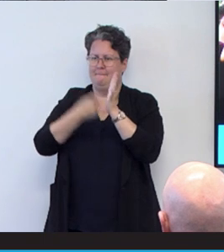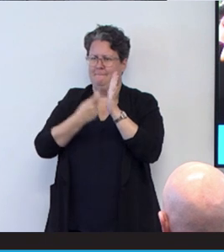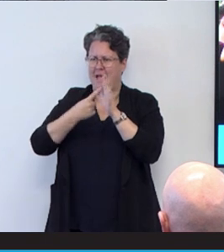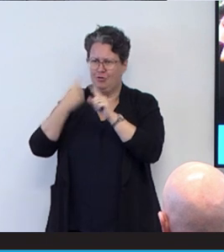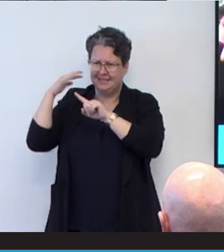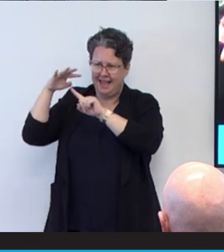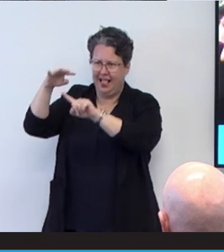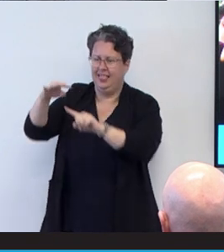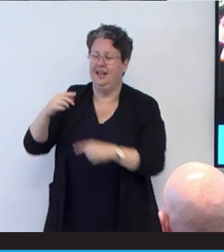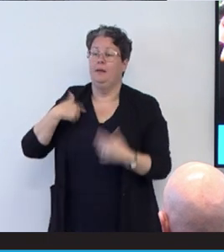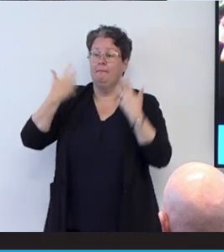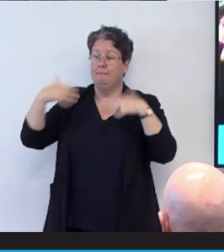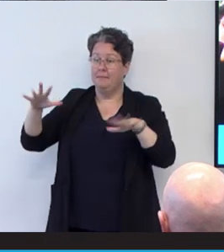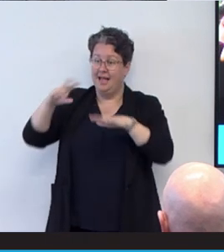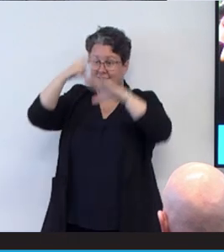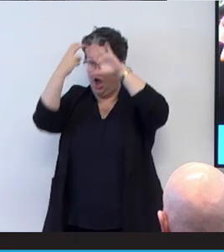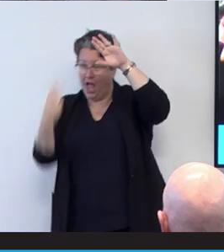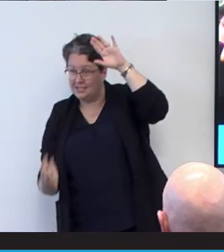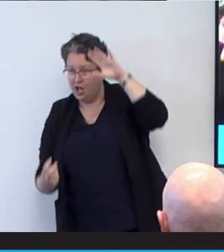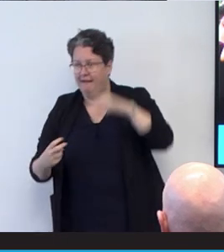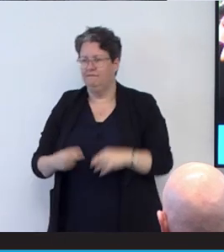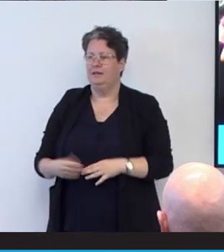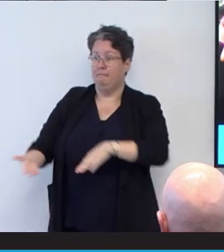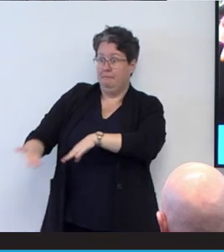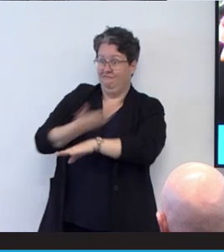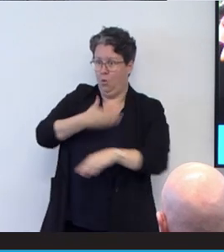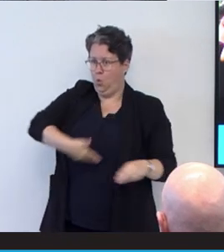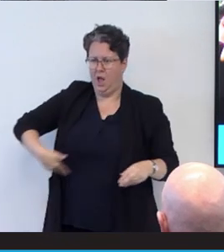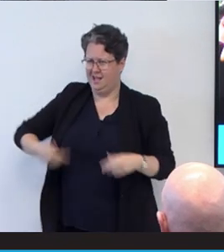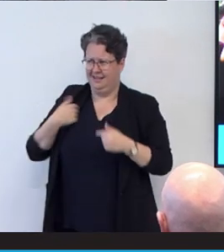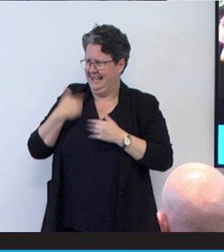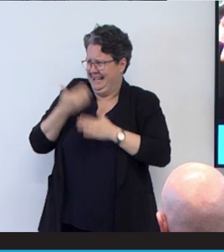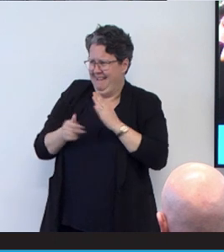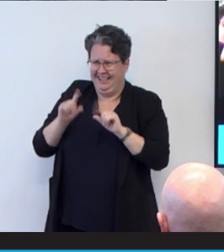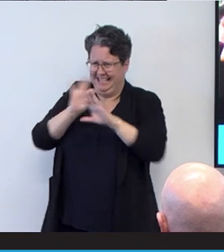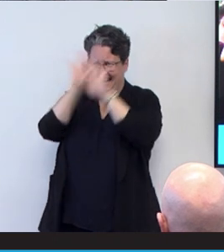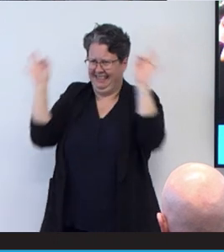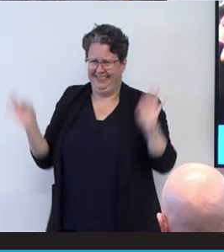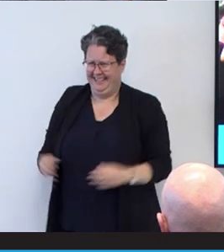done all this stuff, but before the spinal cord injury, I've never done any of these things.